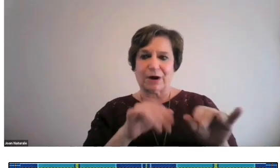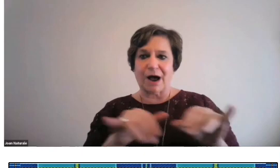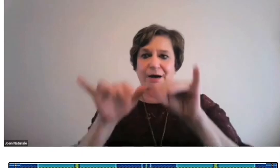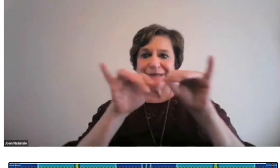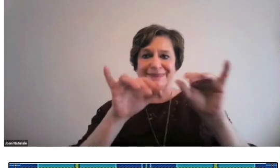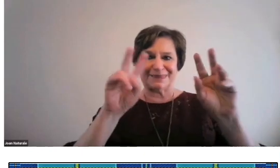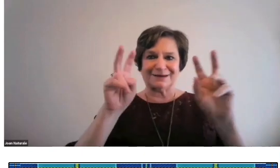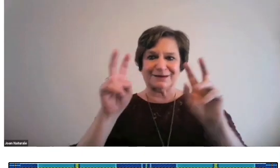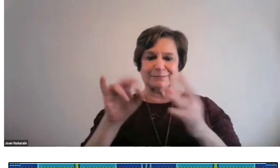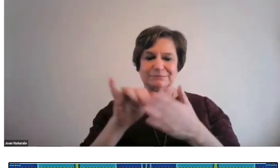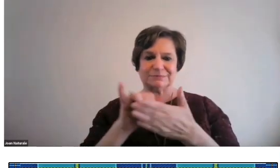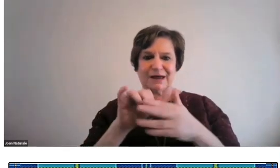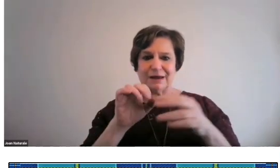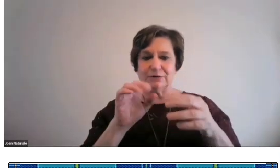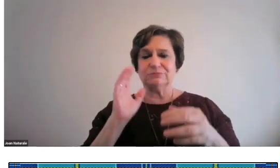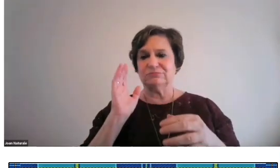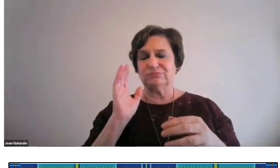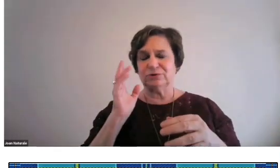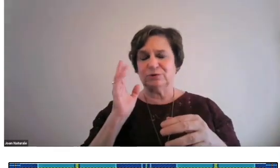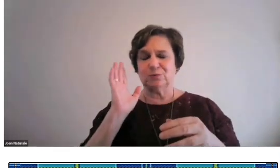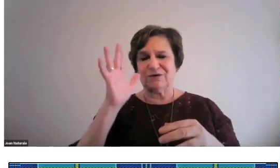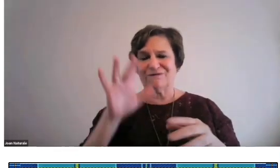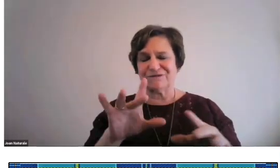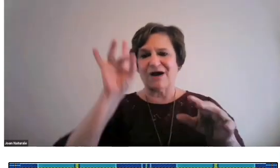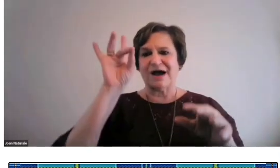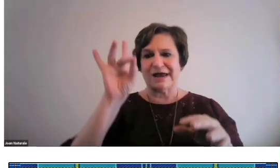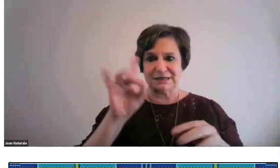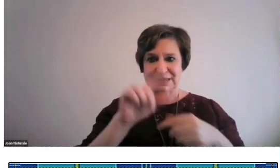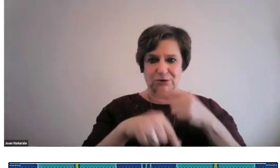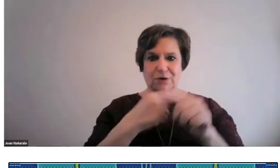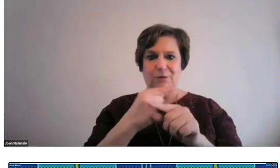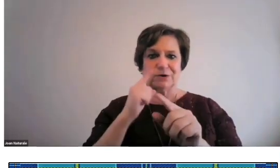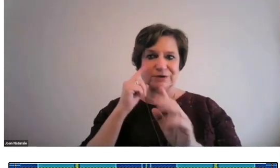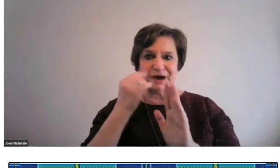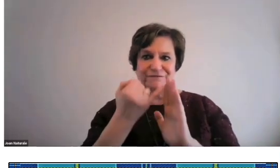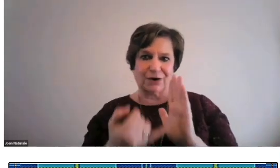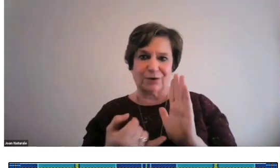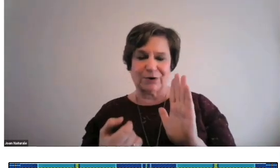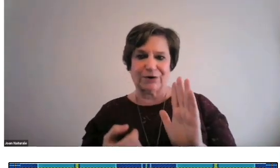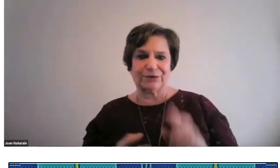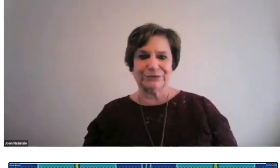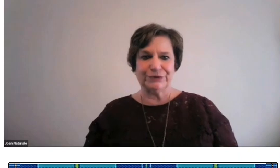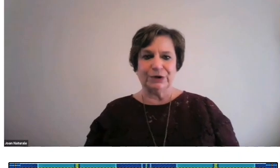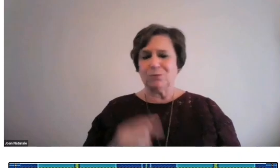I want to explain a little bit about common themes you'll find in global deaf art.